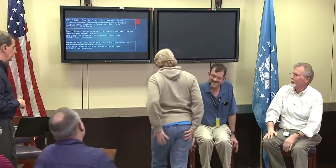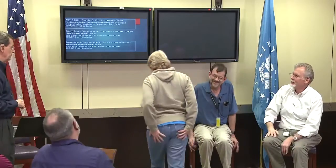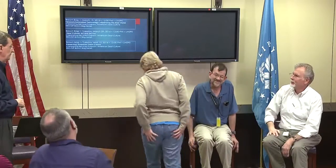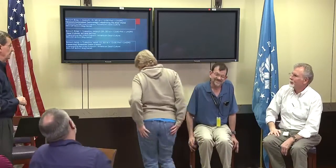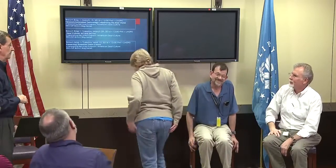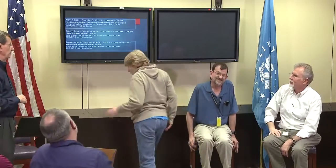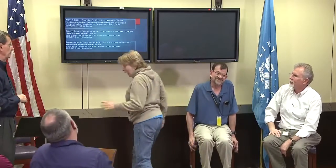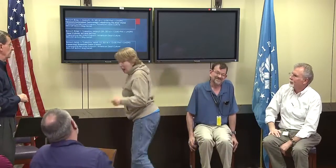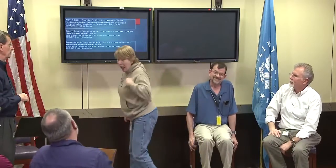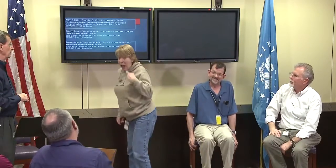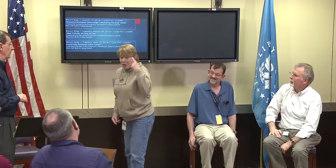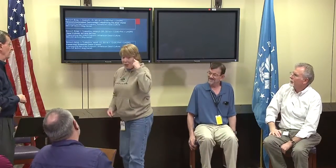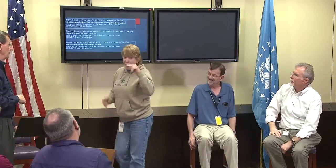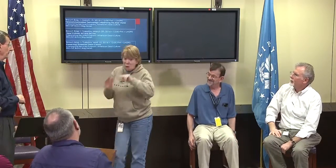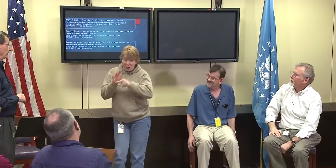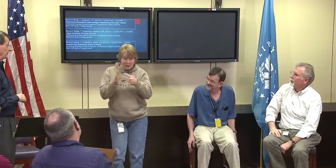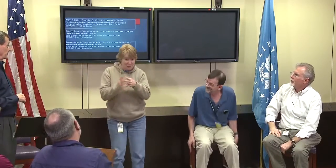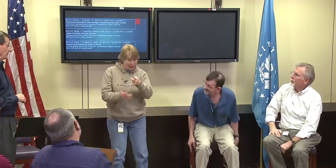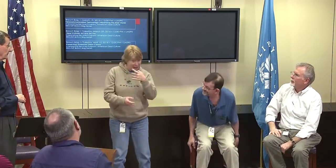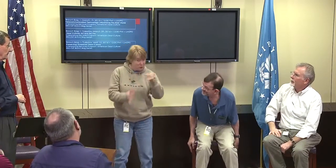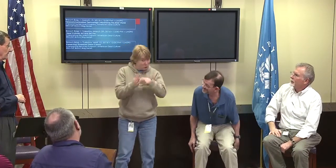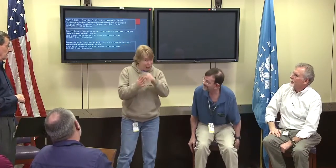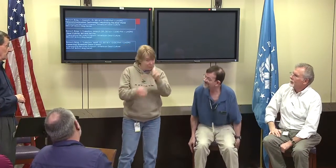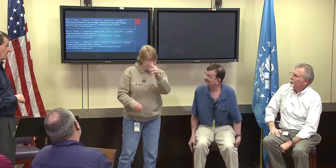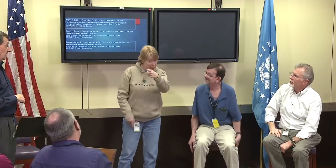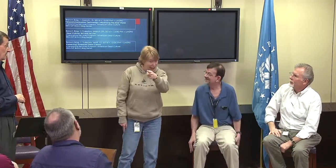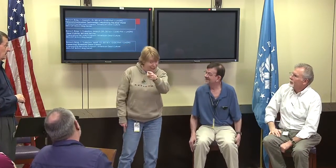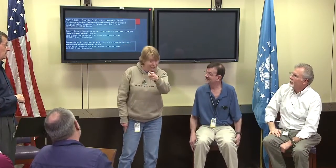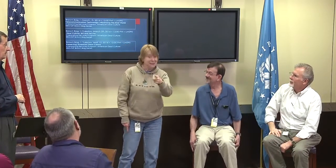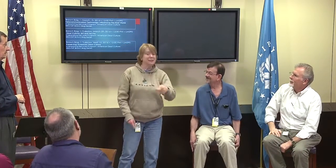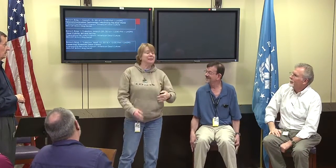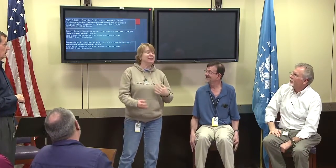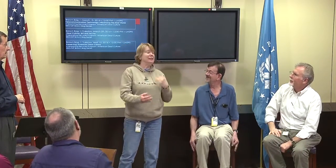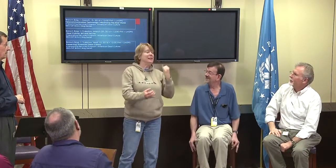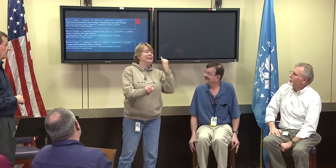Fred Pickering: I think what she is saying and correct me